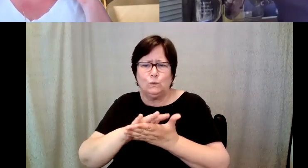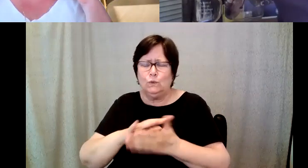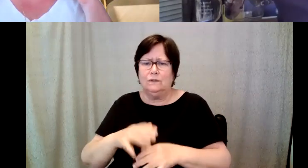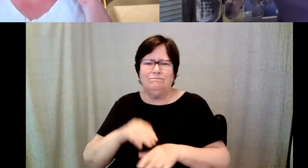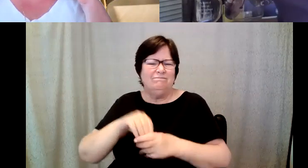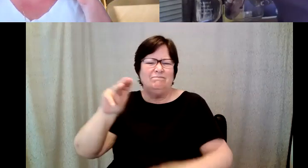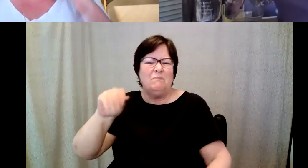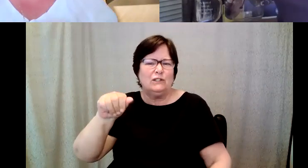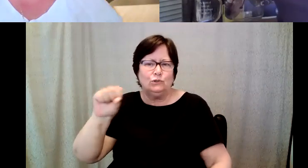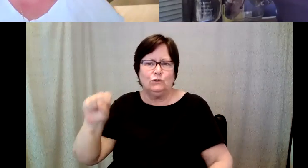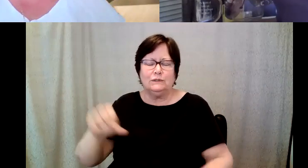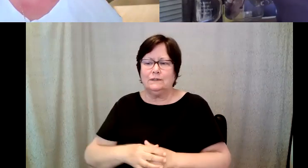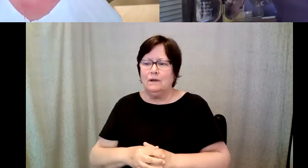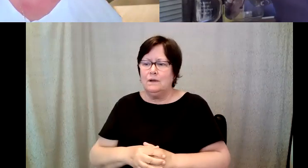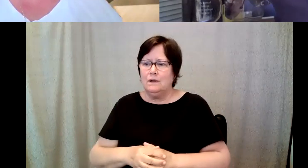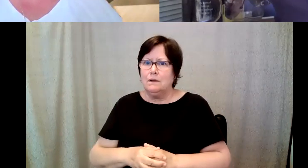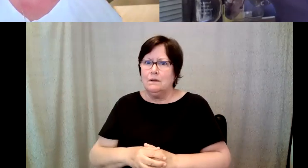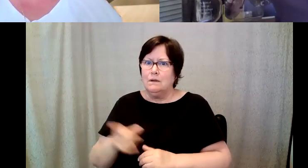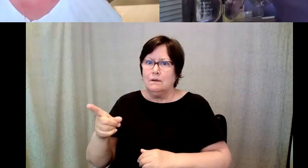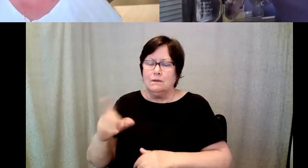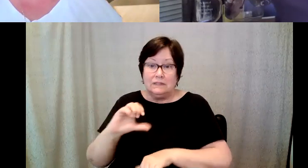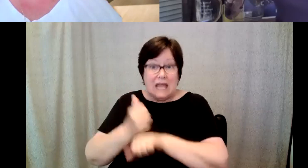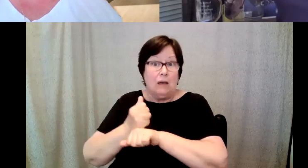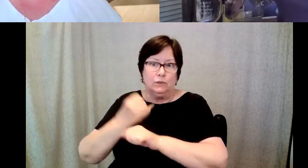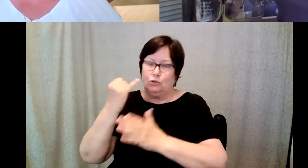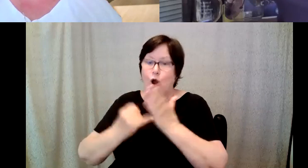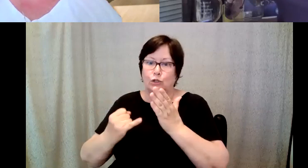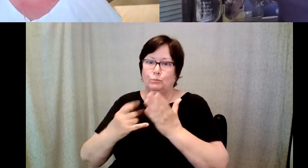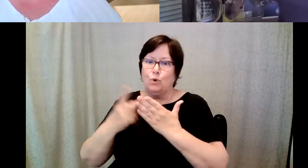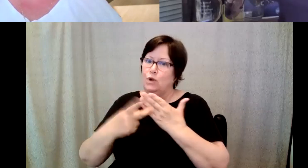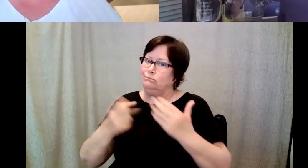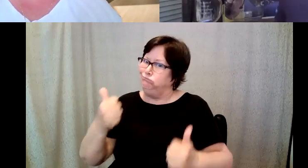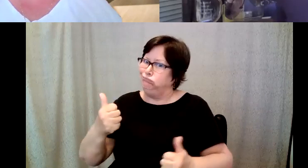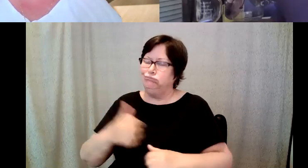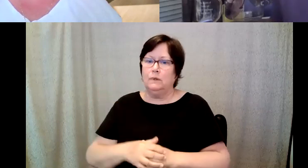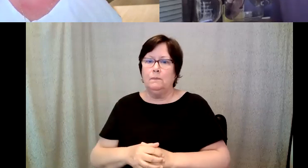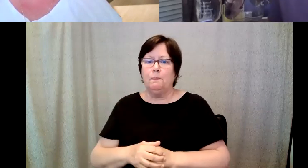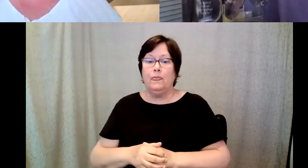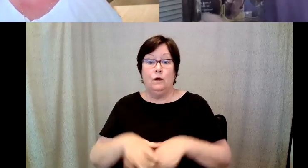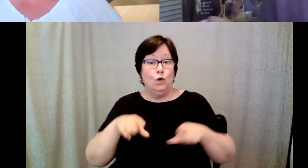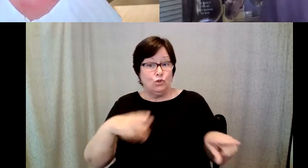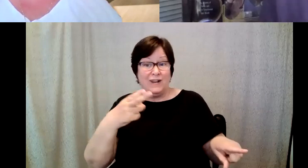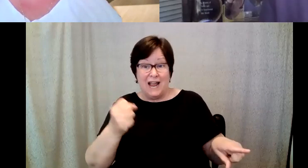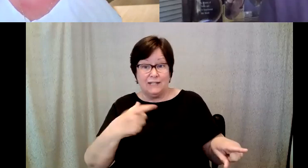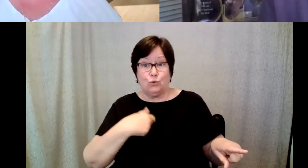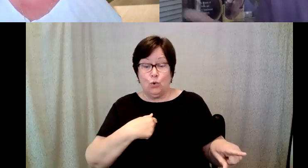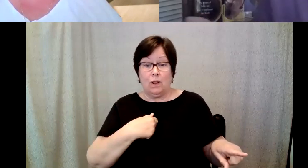D. Major Cohen: Established arts program I in high school, I went out with girls from